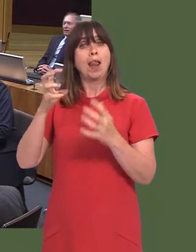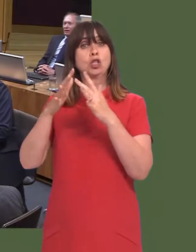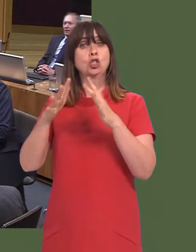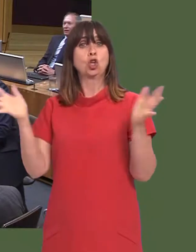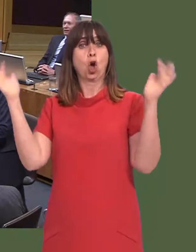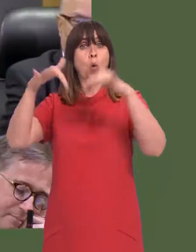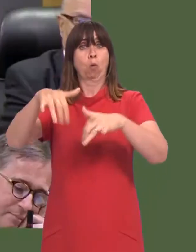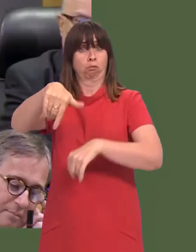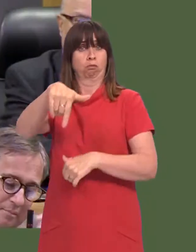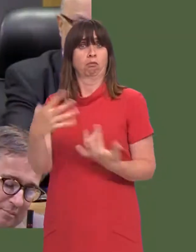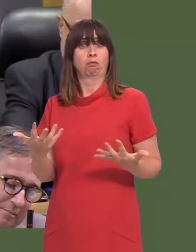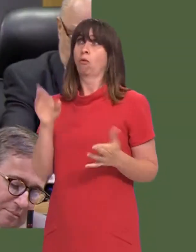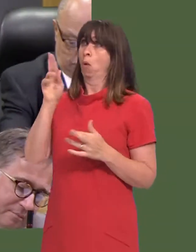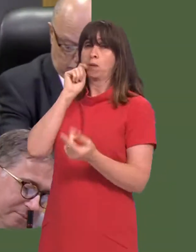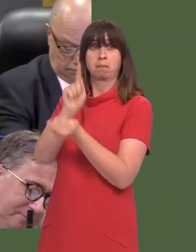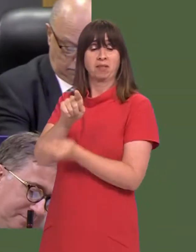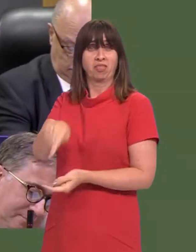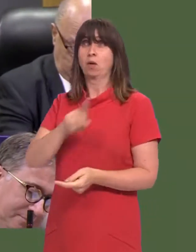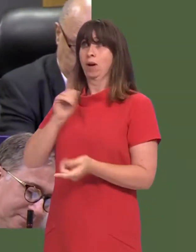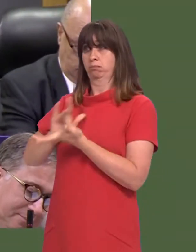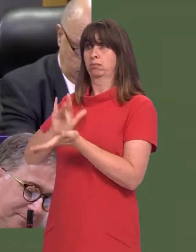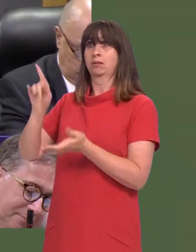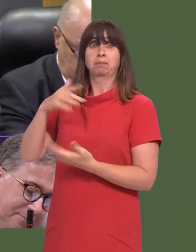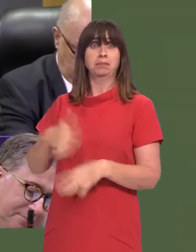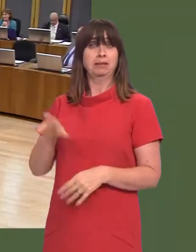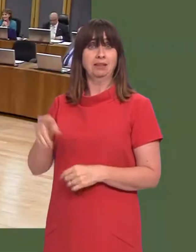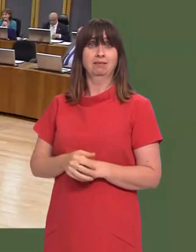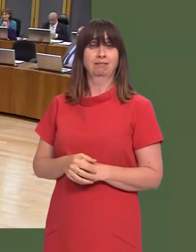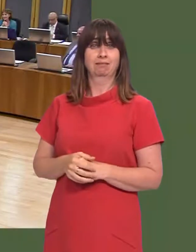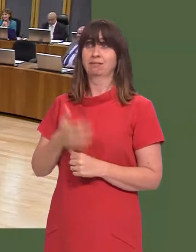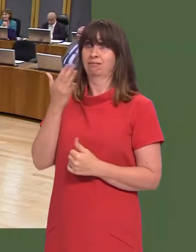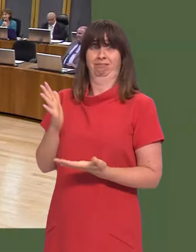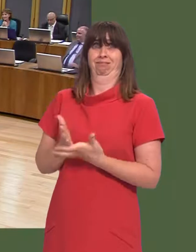But what I can say, absolutely clearly, is that it does not bode well when the first